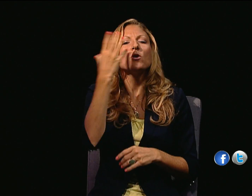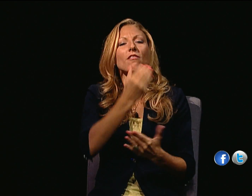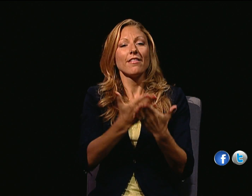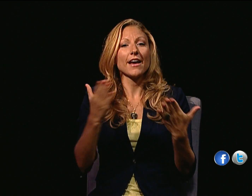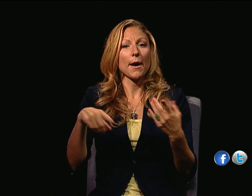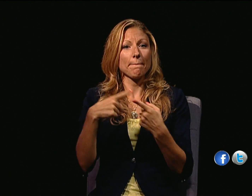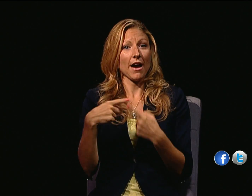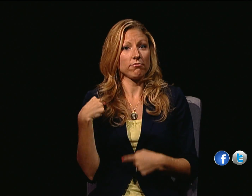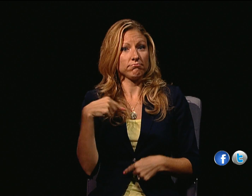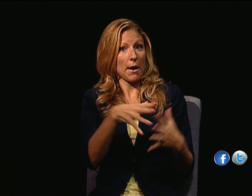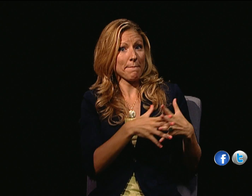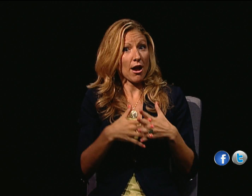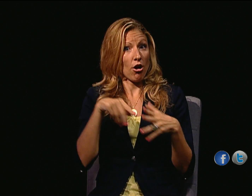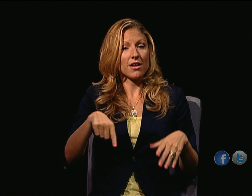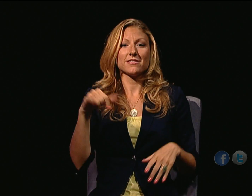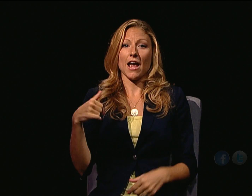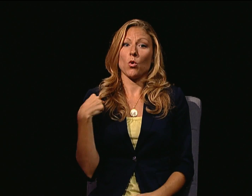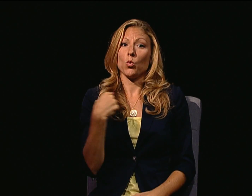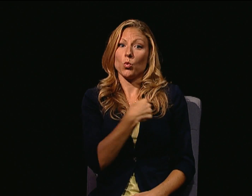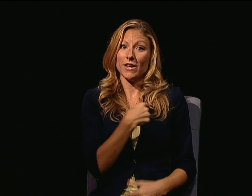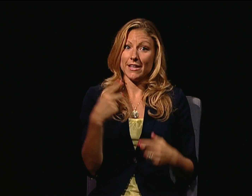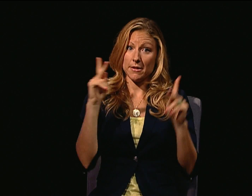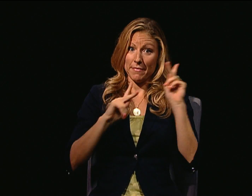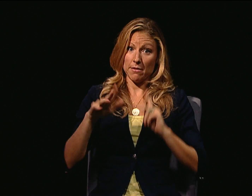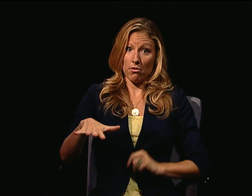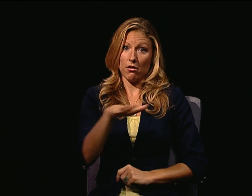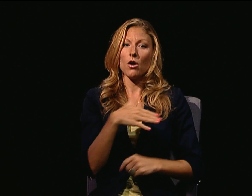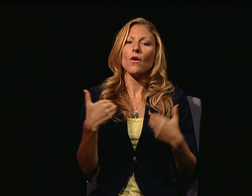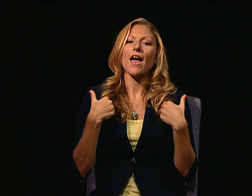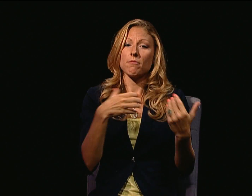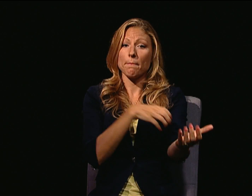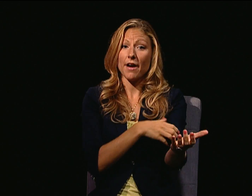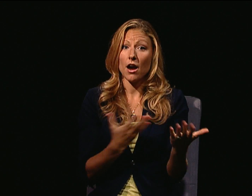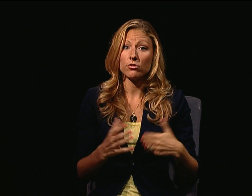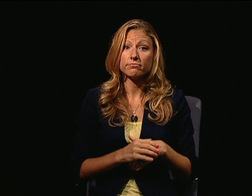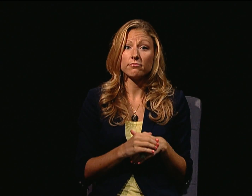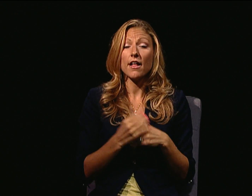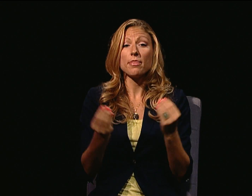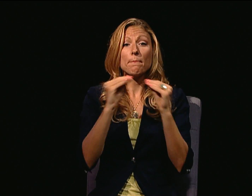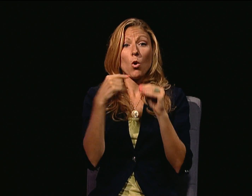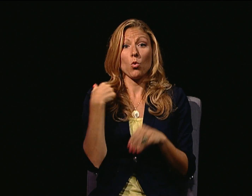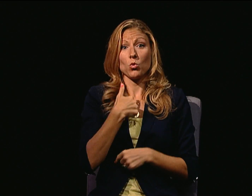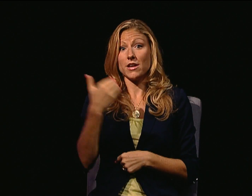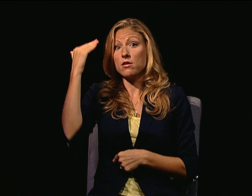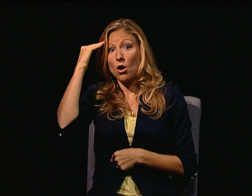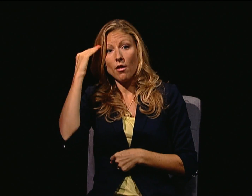ONE BEAUTIFUL THING ABOUT AMERICA IS THAT WE, THE PEOPLE, HAVE POWER.